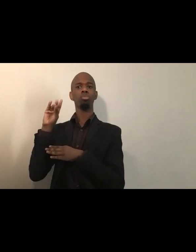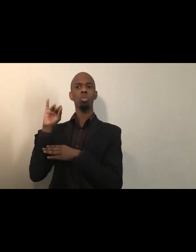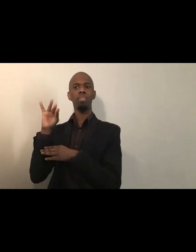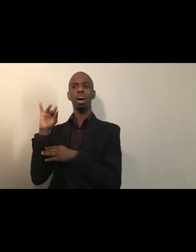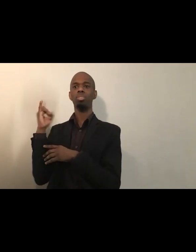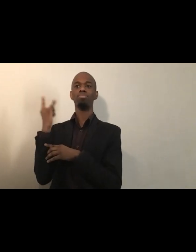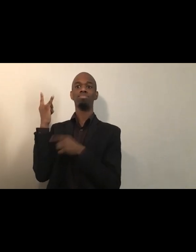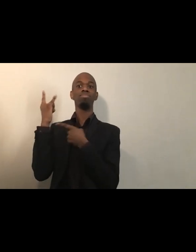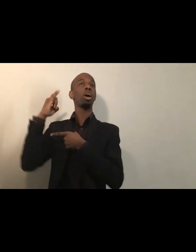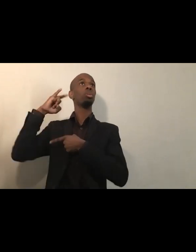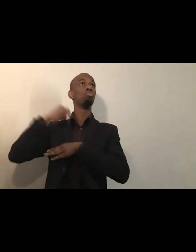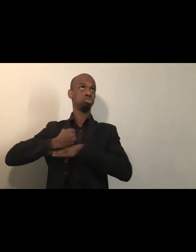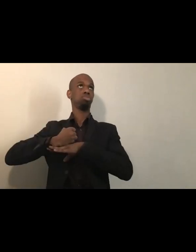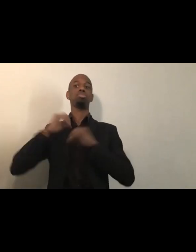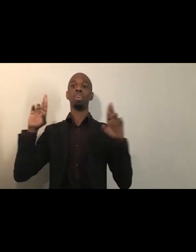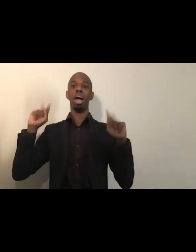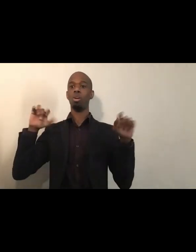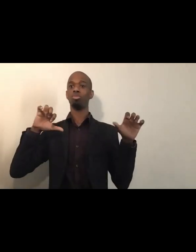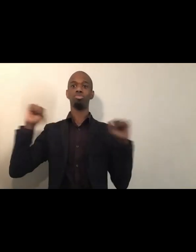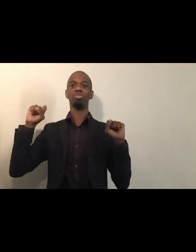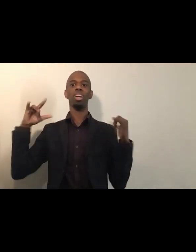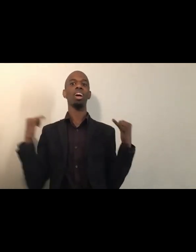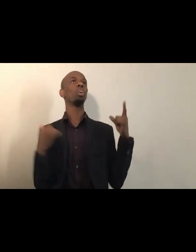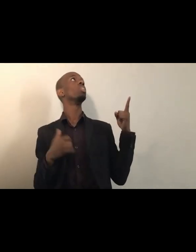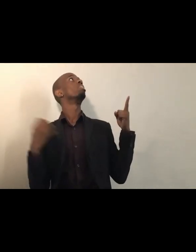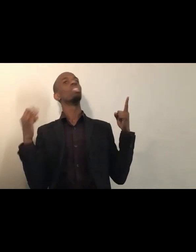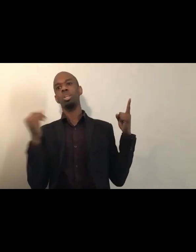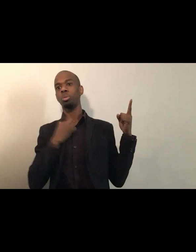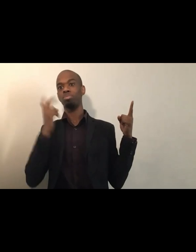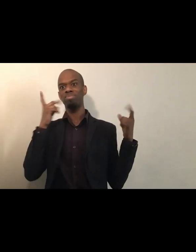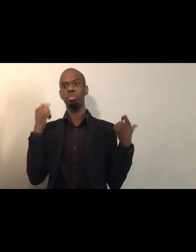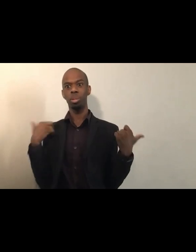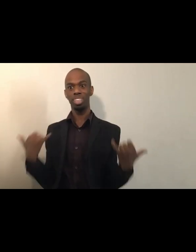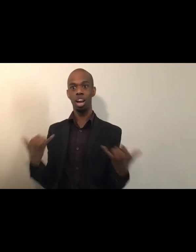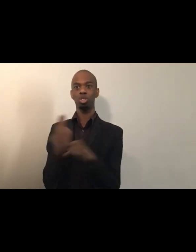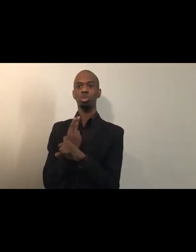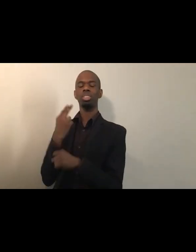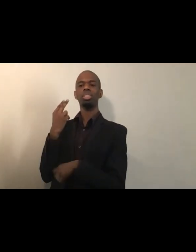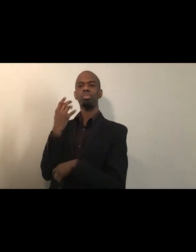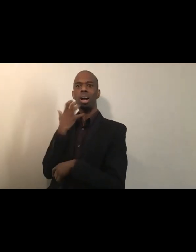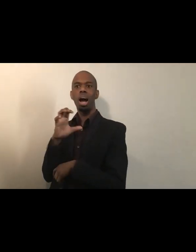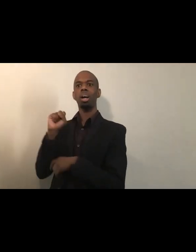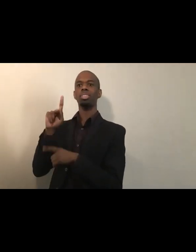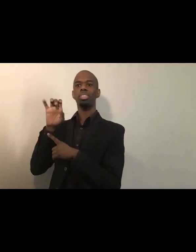and hoping that goes well but so far so good. So I did have, as we get into Black Power,